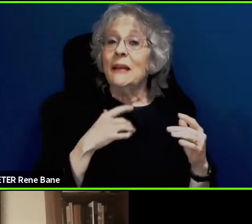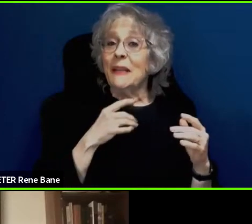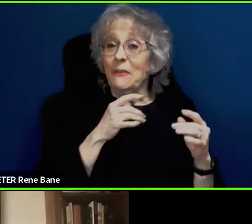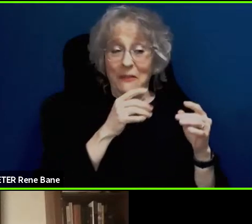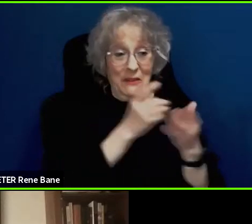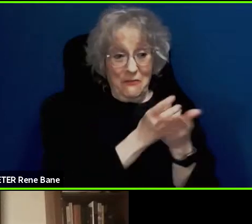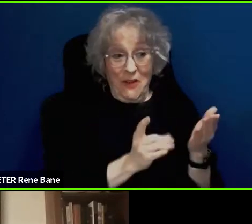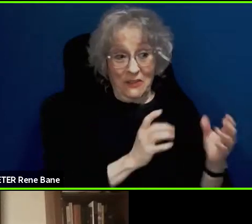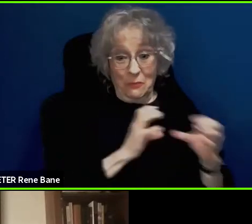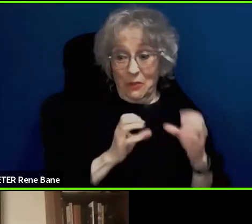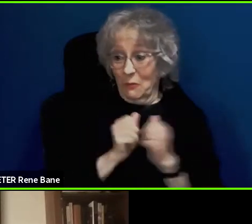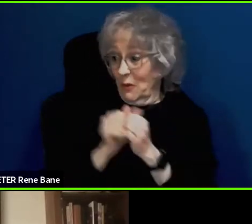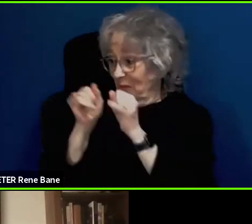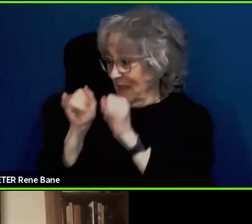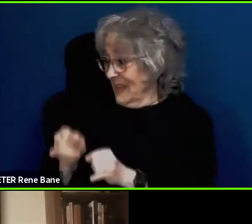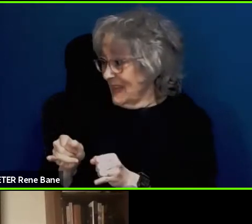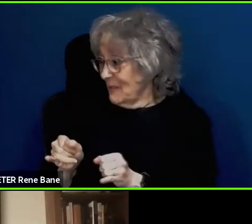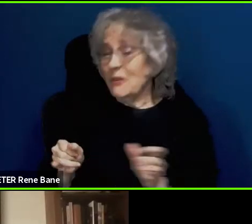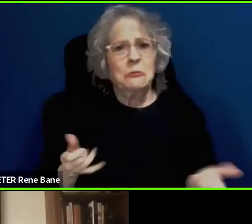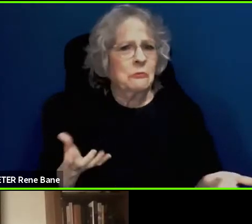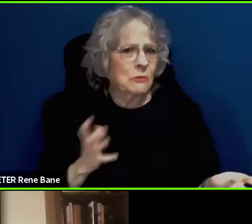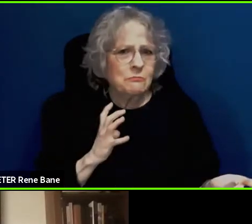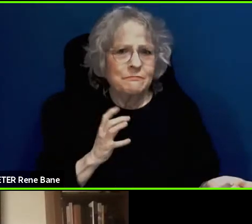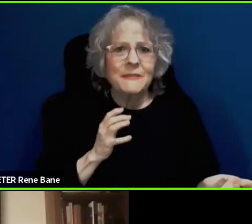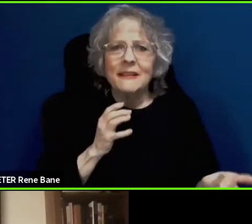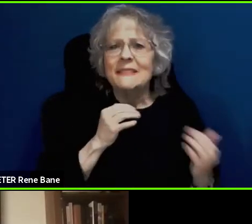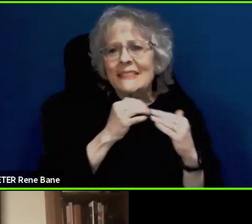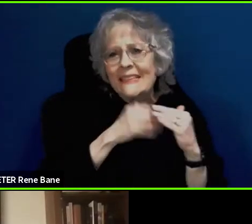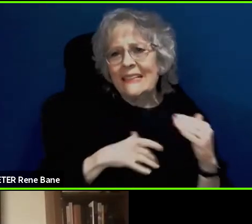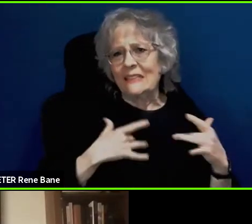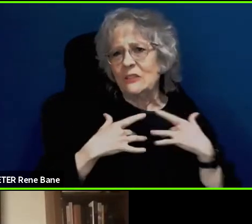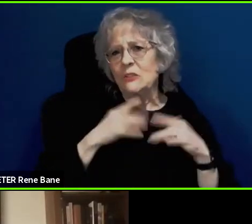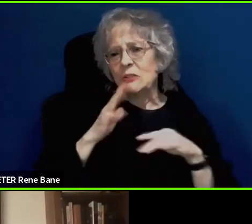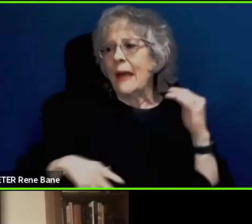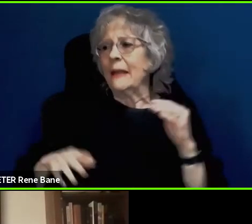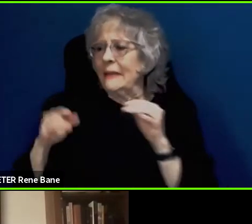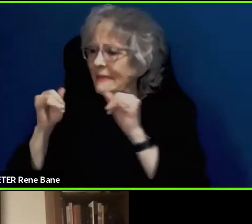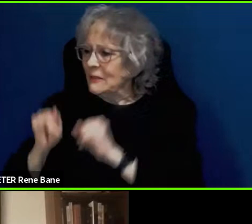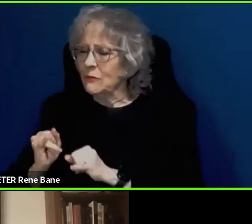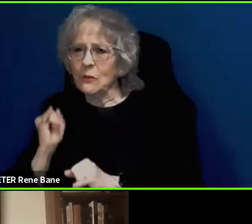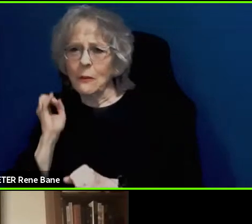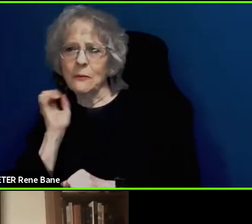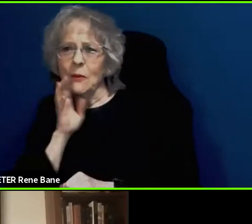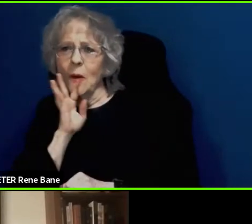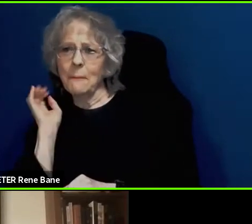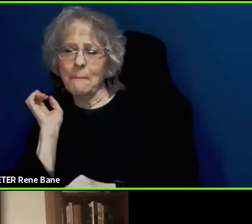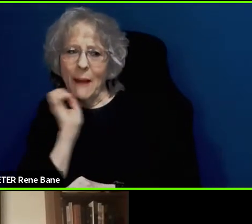communicate back to the device. Speech recognition is not that great. If it is noisy it is not